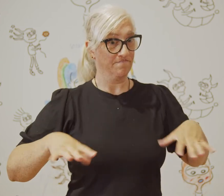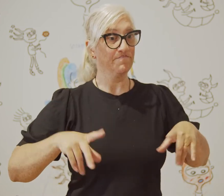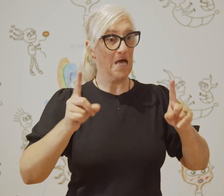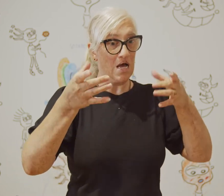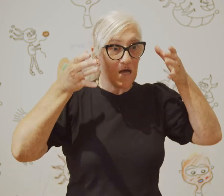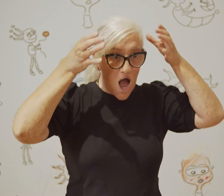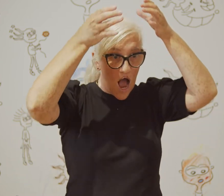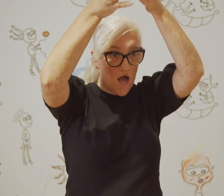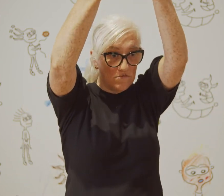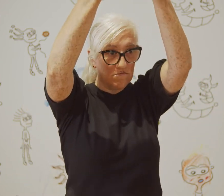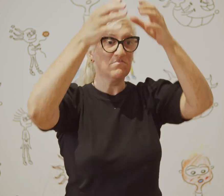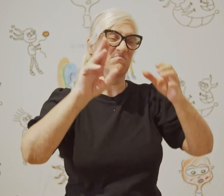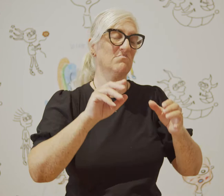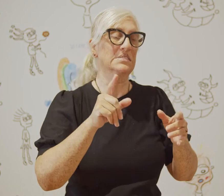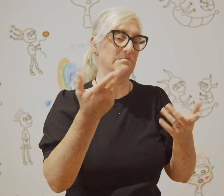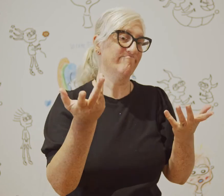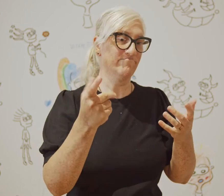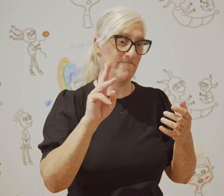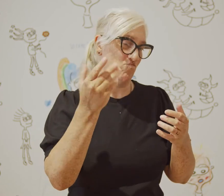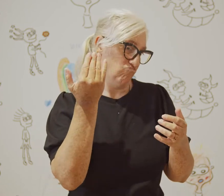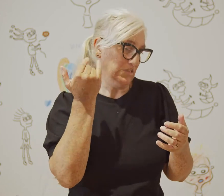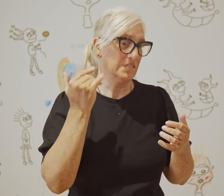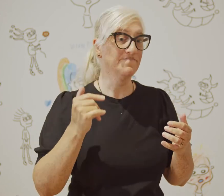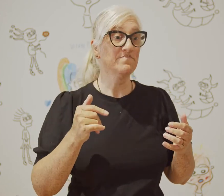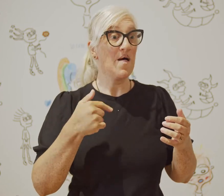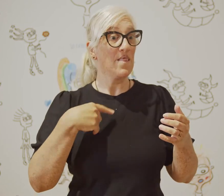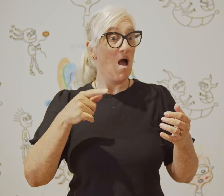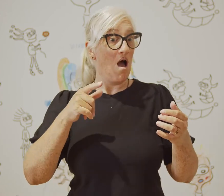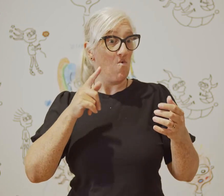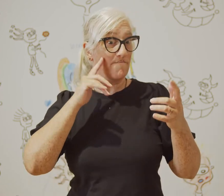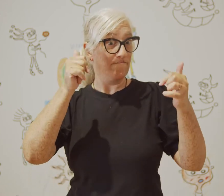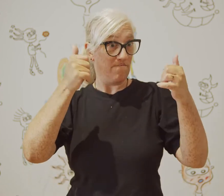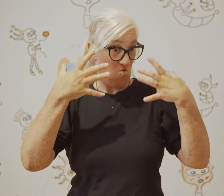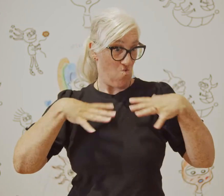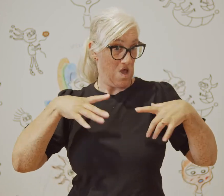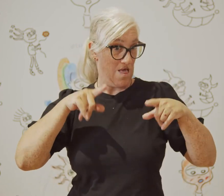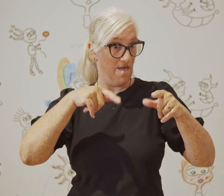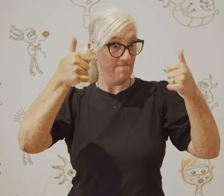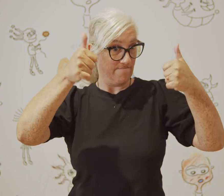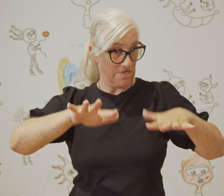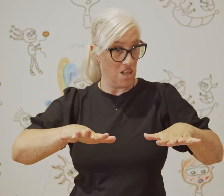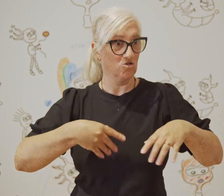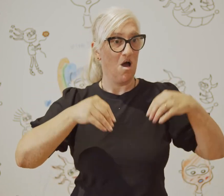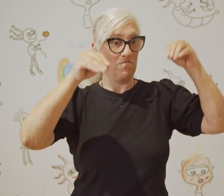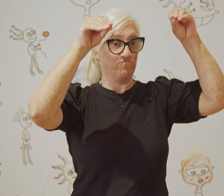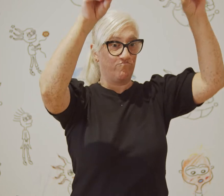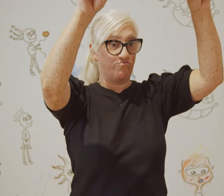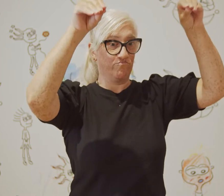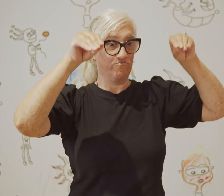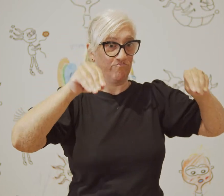I created a uniform including a dunce's hat which I displayed on the wall